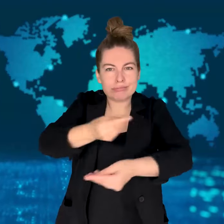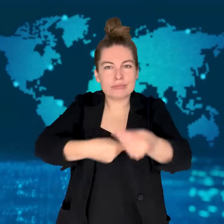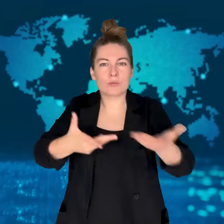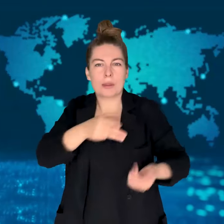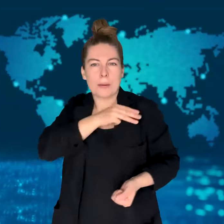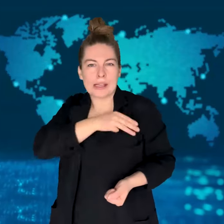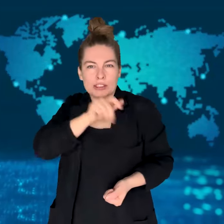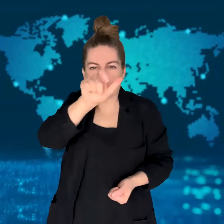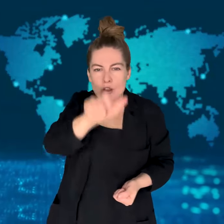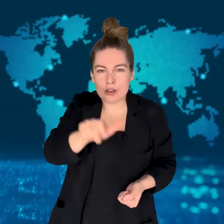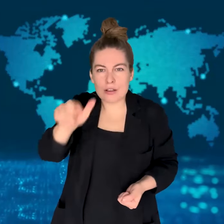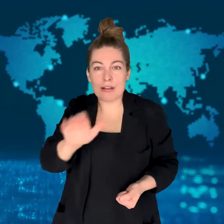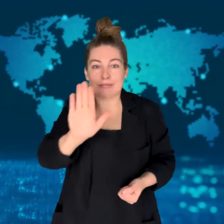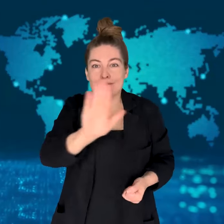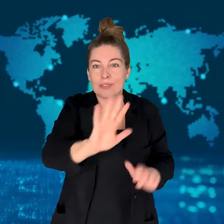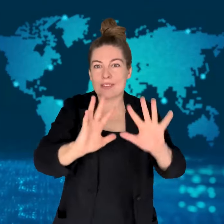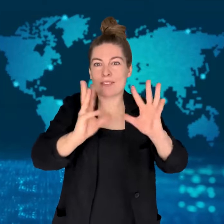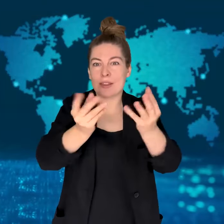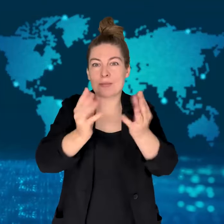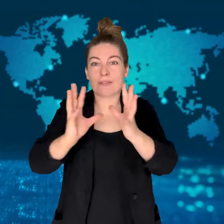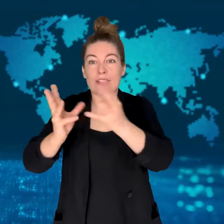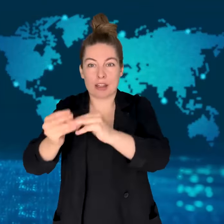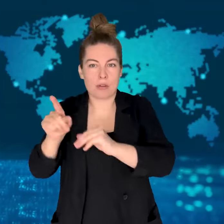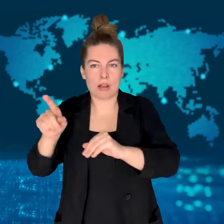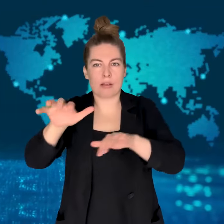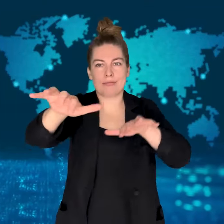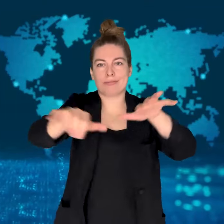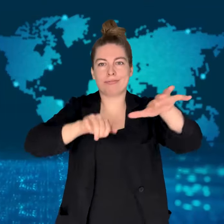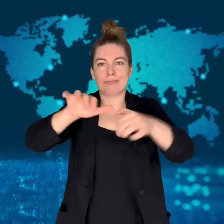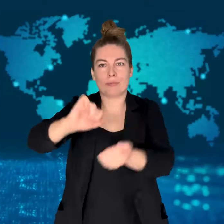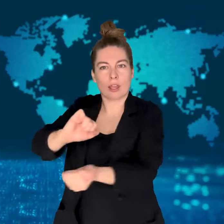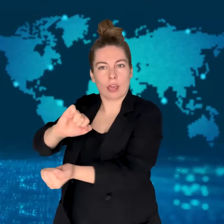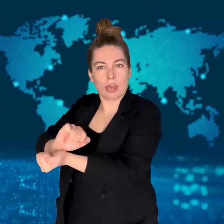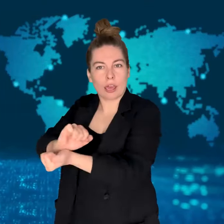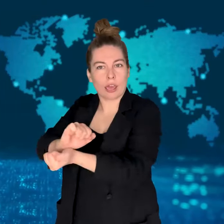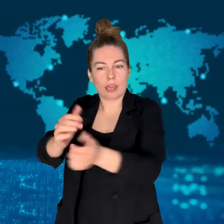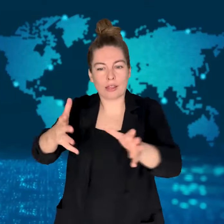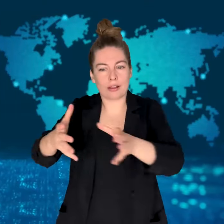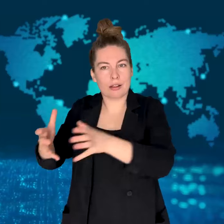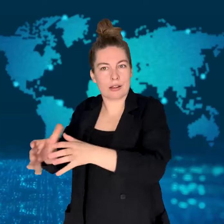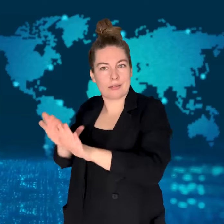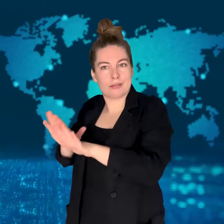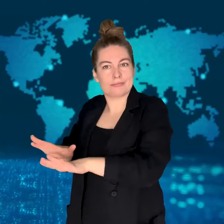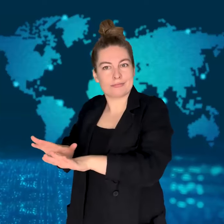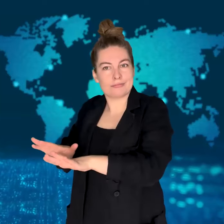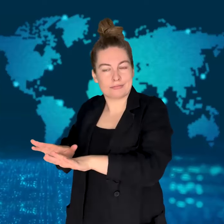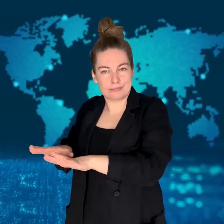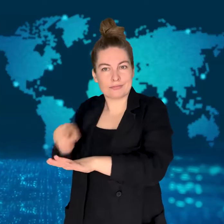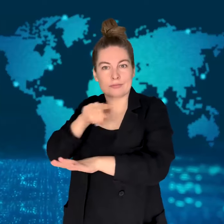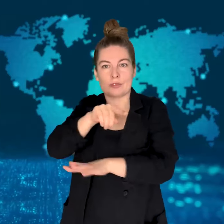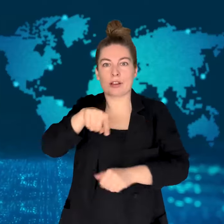Great Britain sent their army.